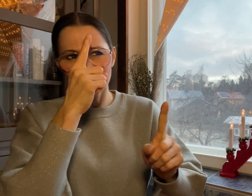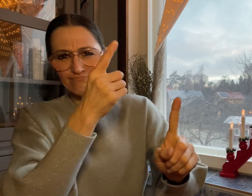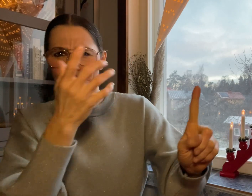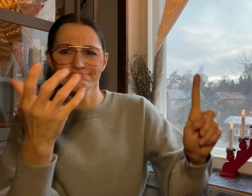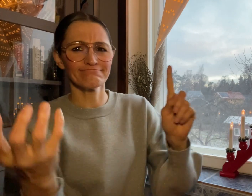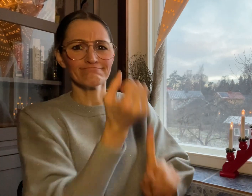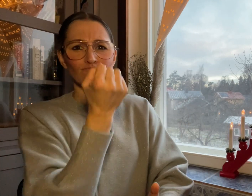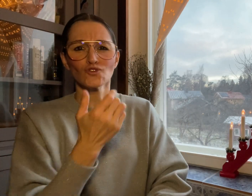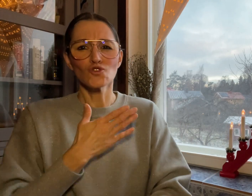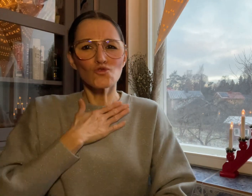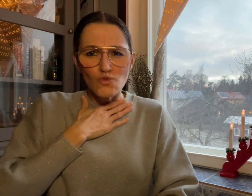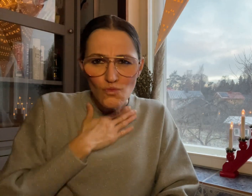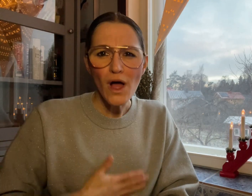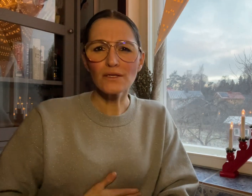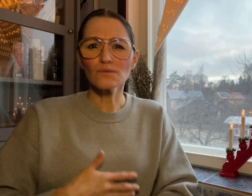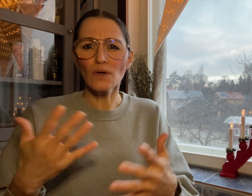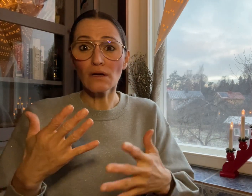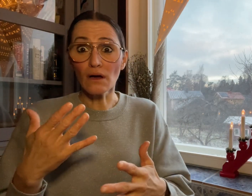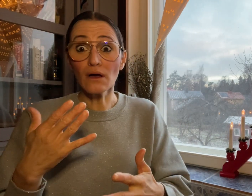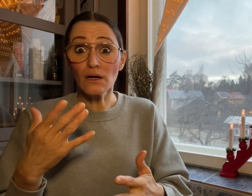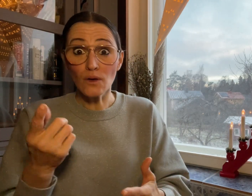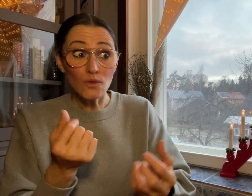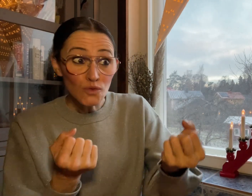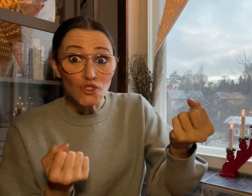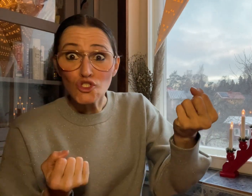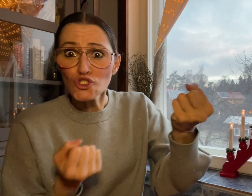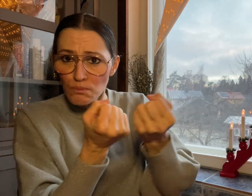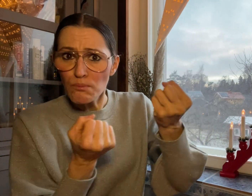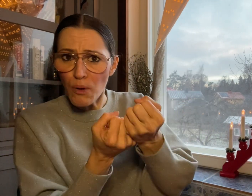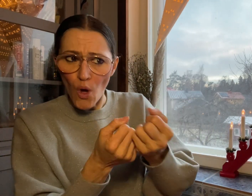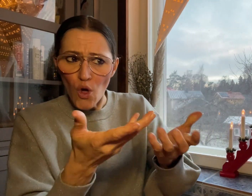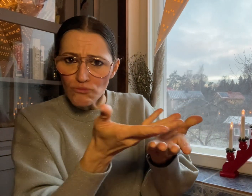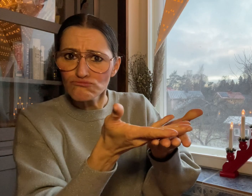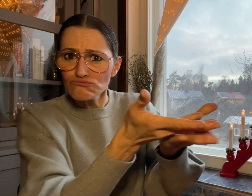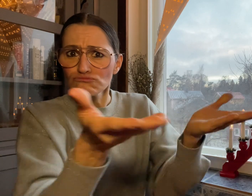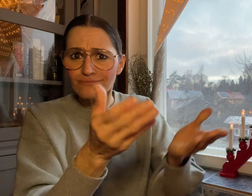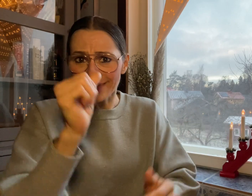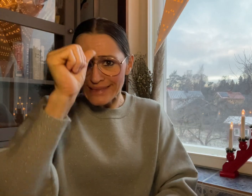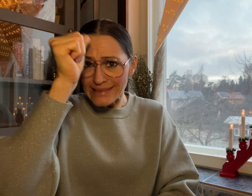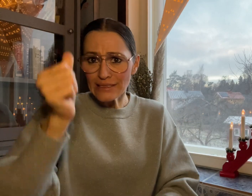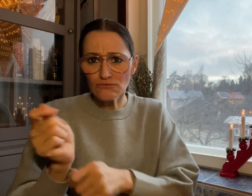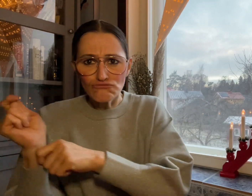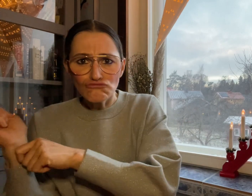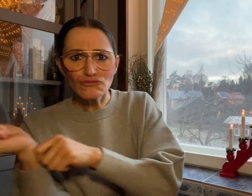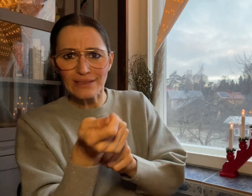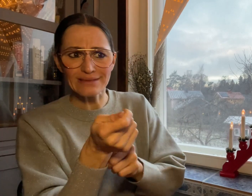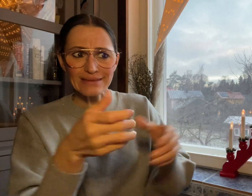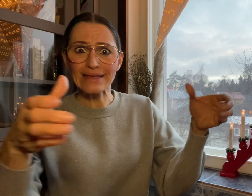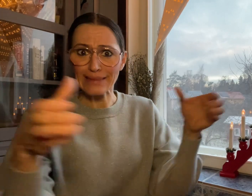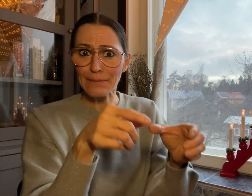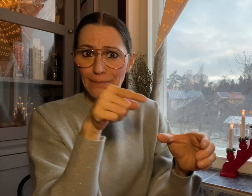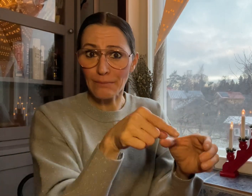of the partnership is not only to support the Indian